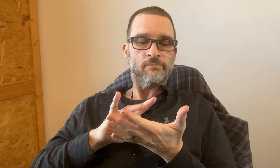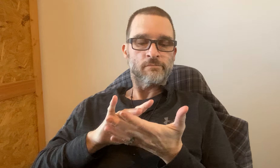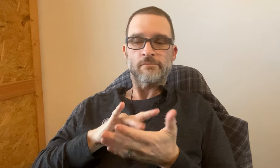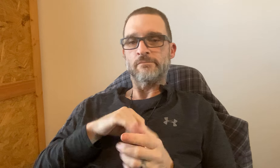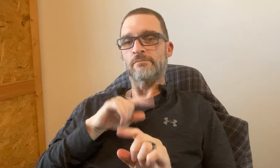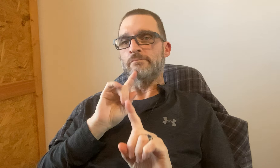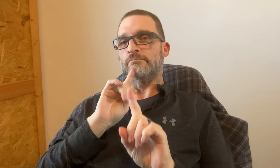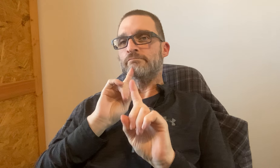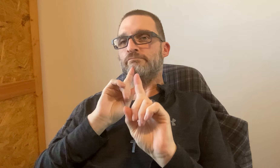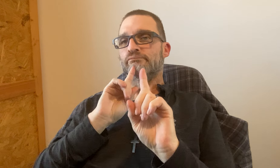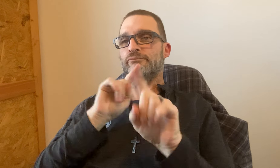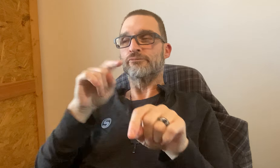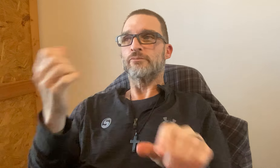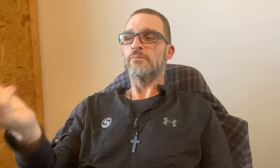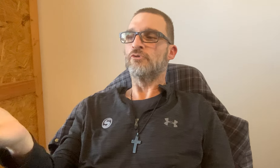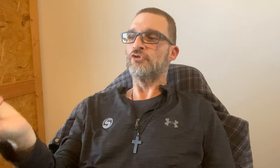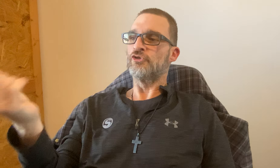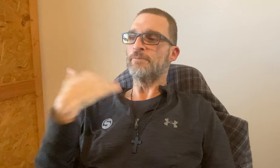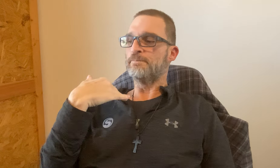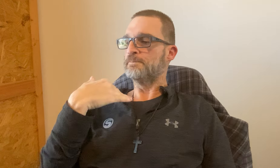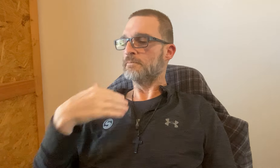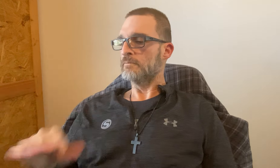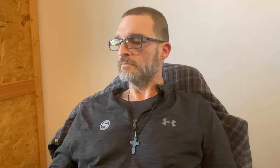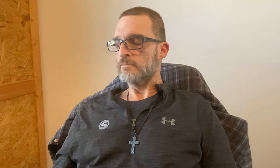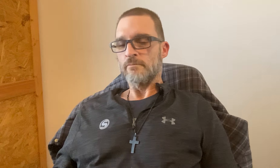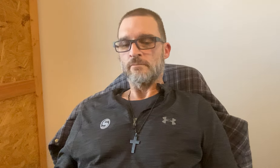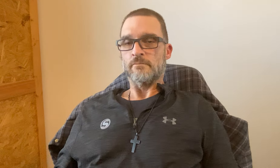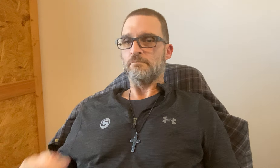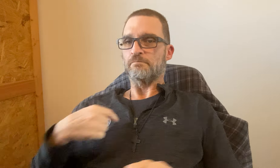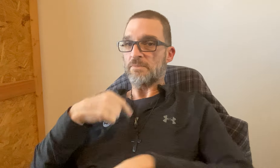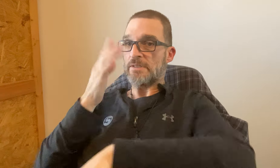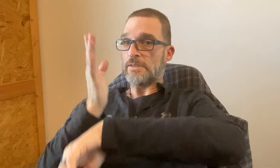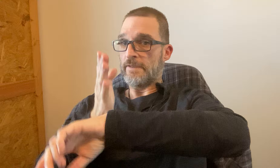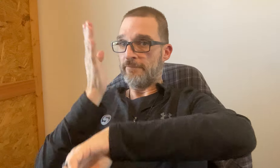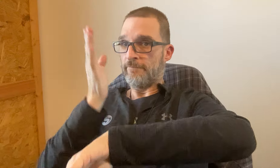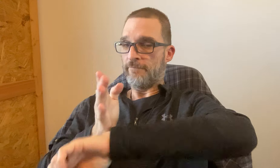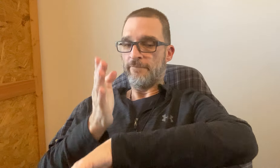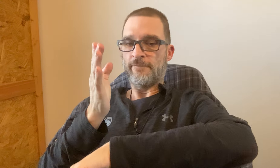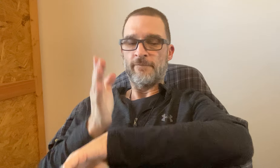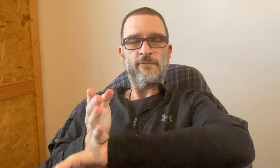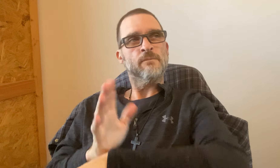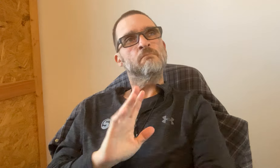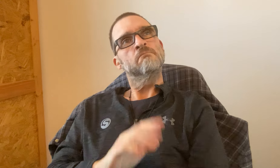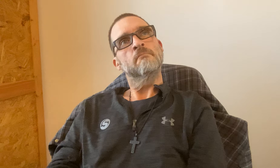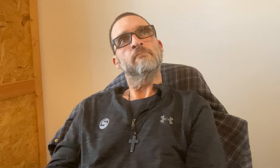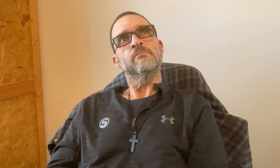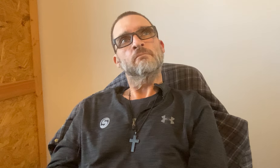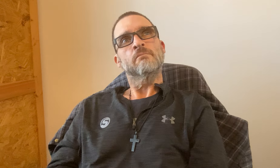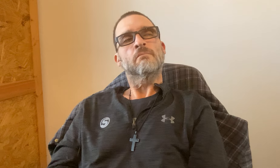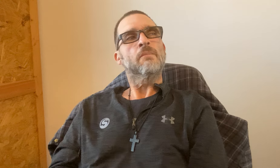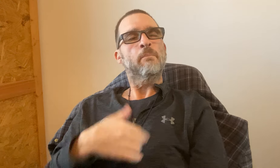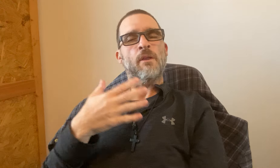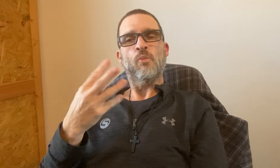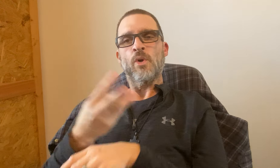Then filling out the forms and place an order. to have it shipped to me. I'm going to be wearing LONG sleeved.